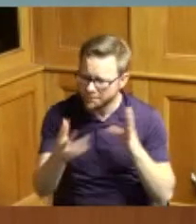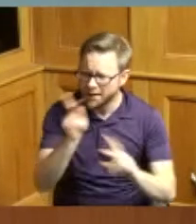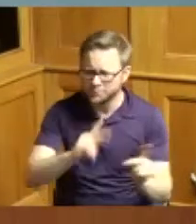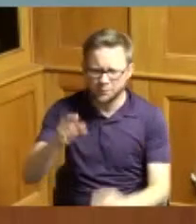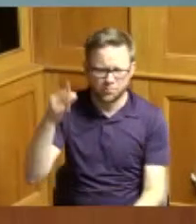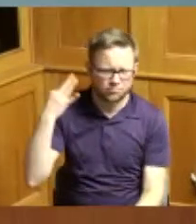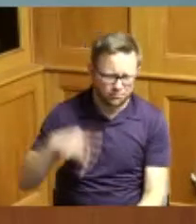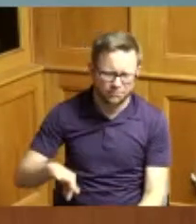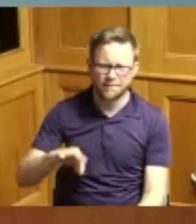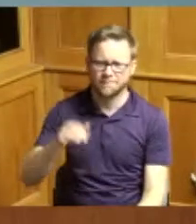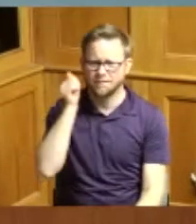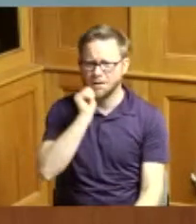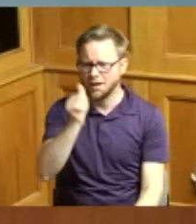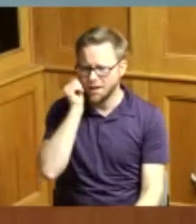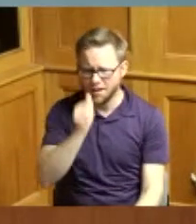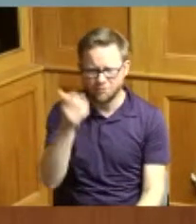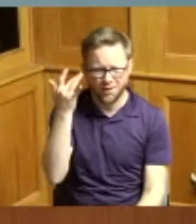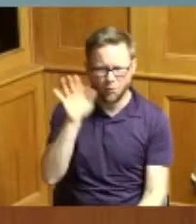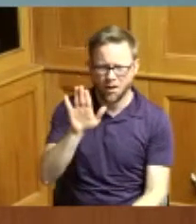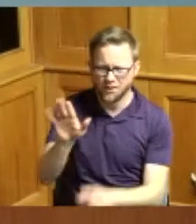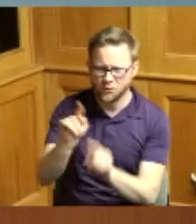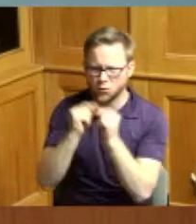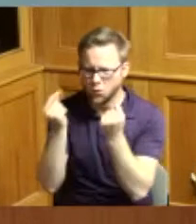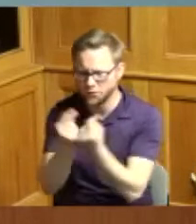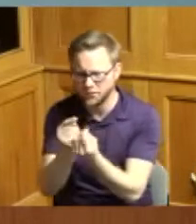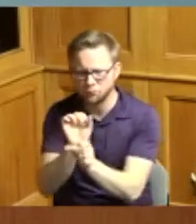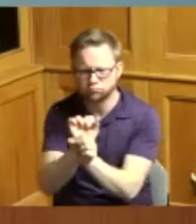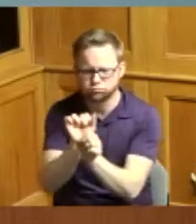from the work that you and your team are doing in this community so thank you for your work